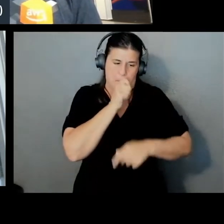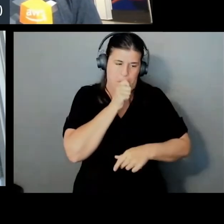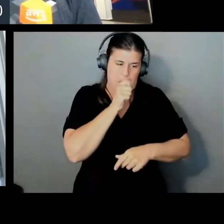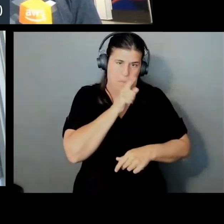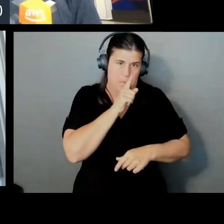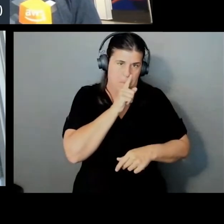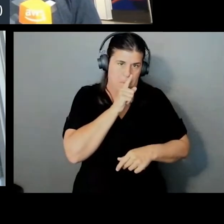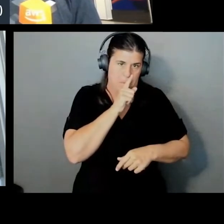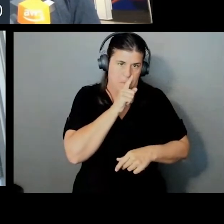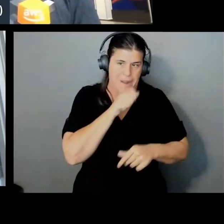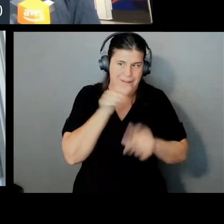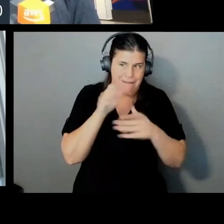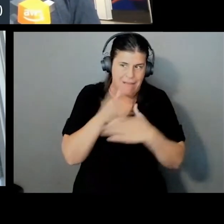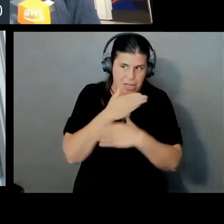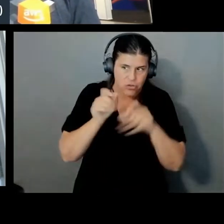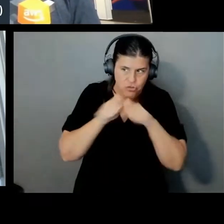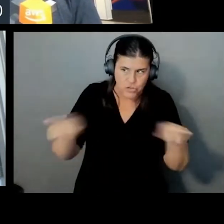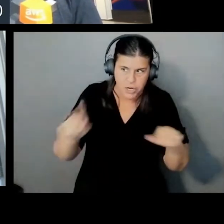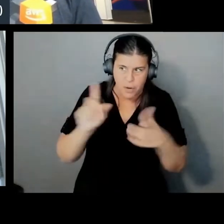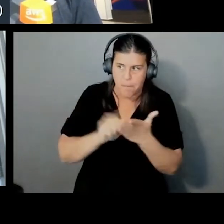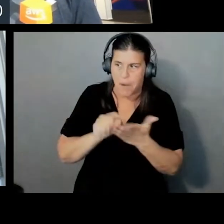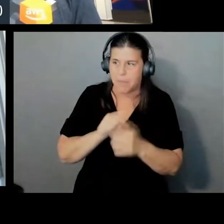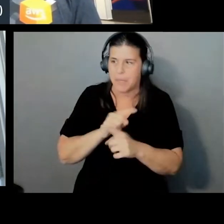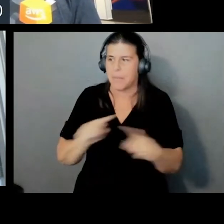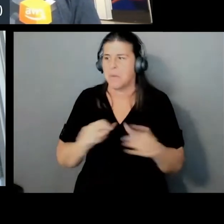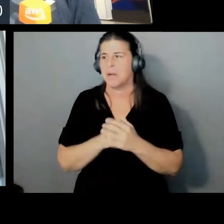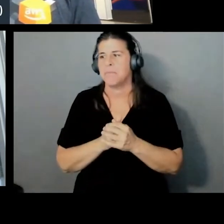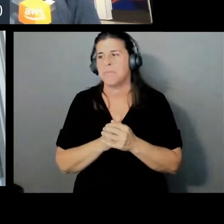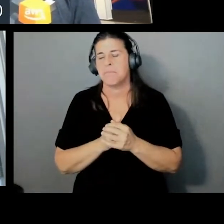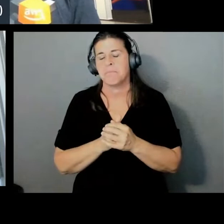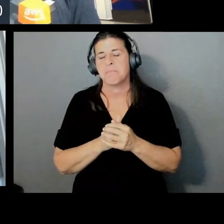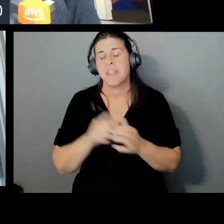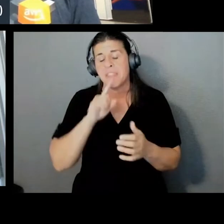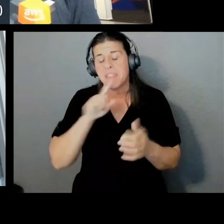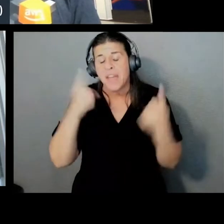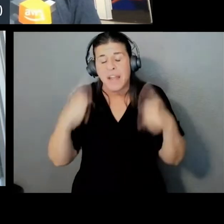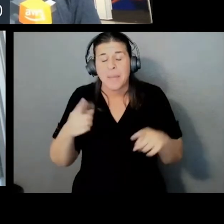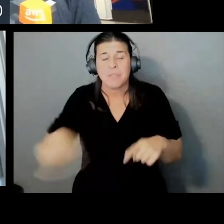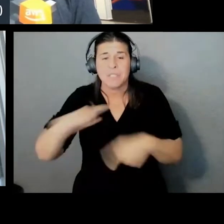That exists in the world for sure. But when it comes to just math,